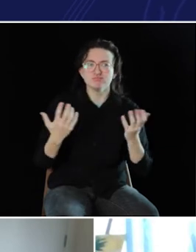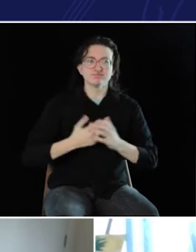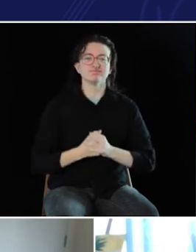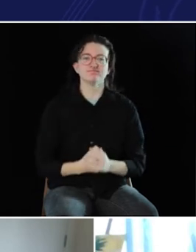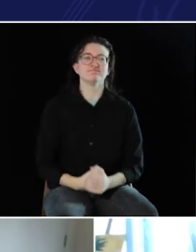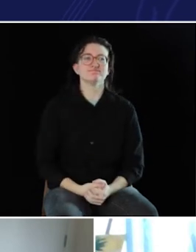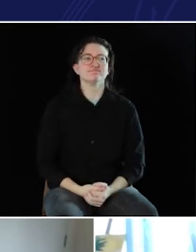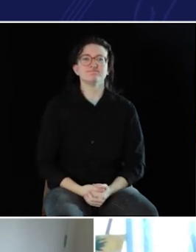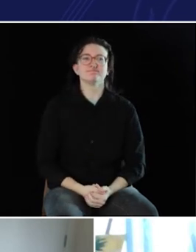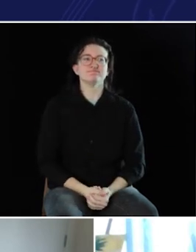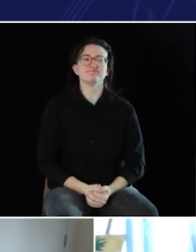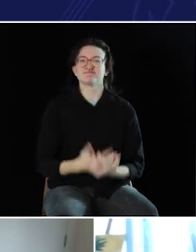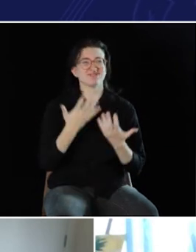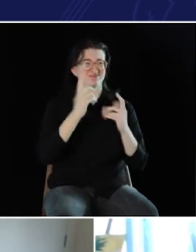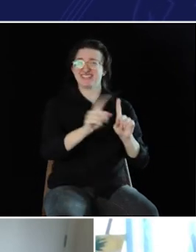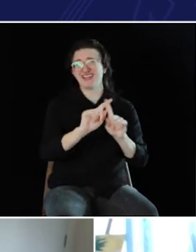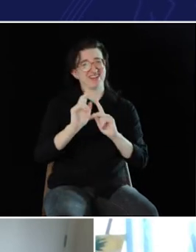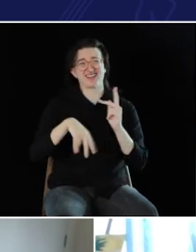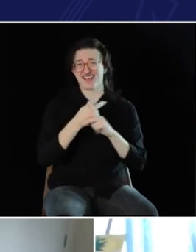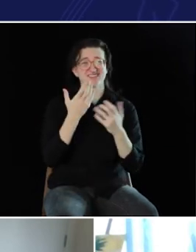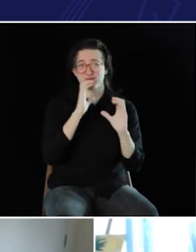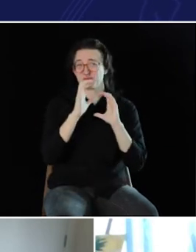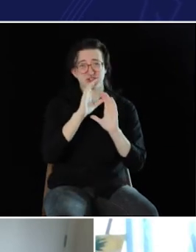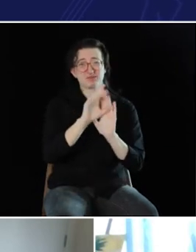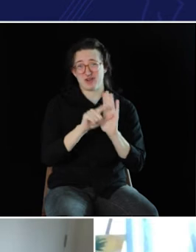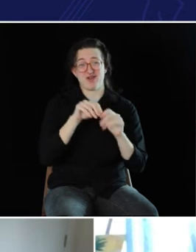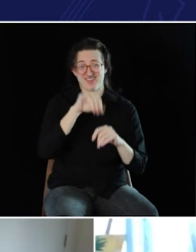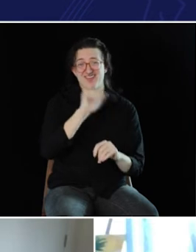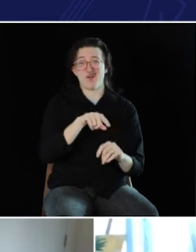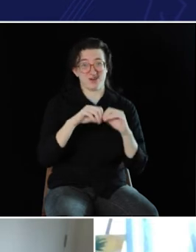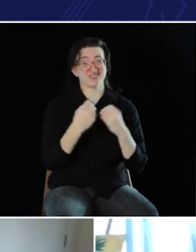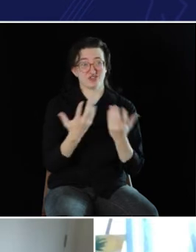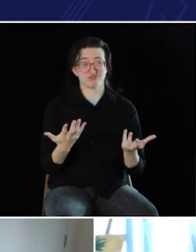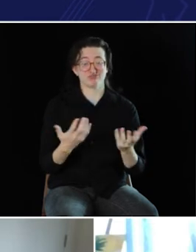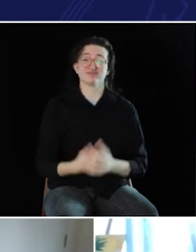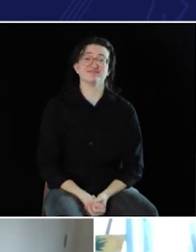mostly use sim-com, I believe, um... There's all kinds of communication backgrounds in that organization.